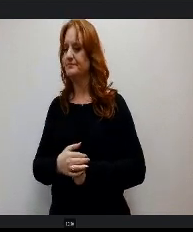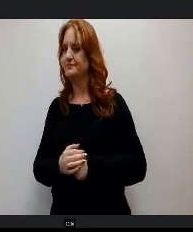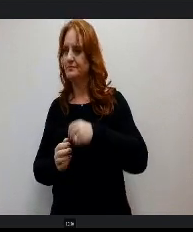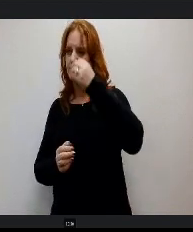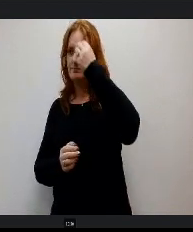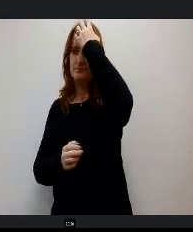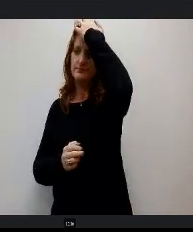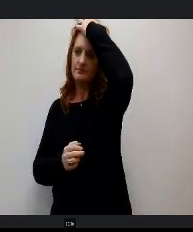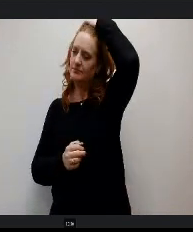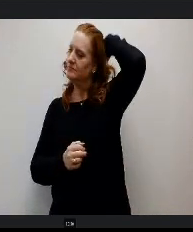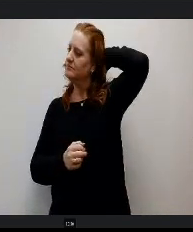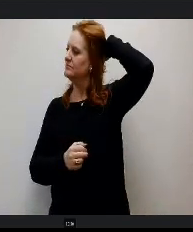Any other questions?